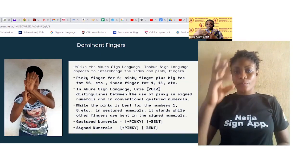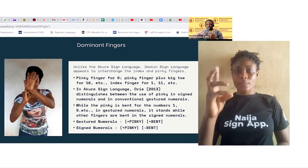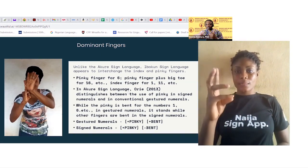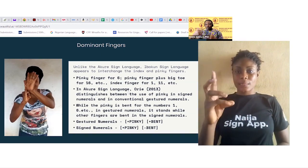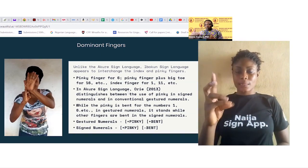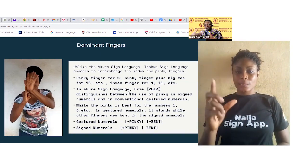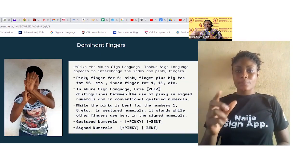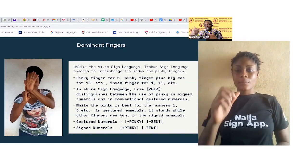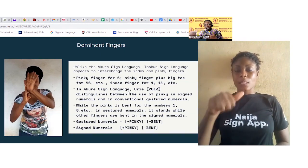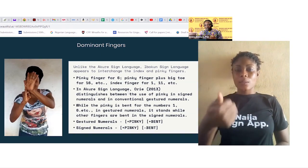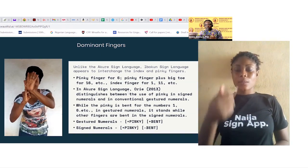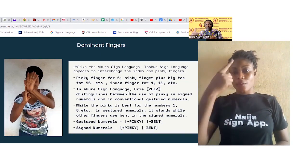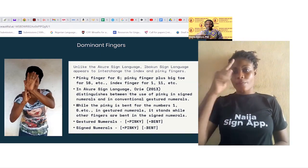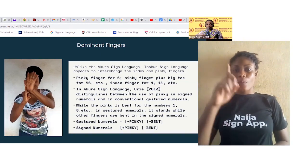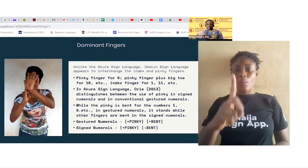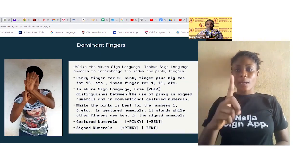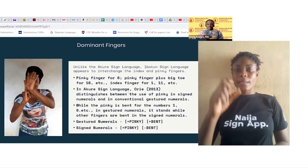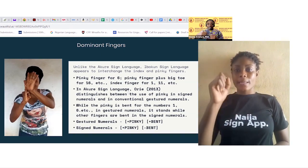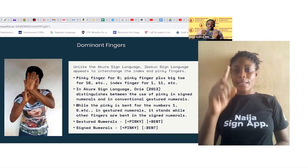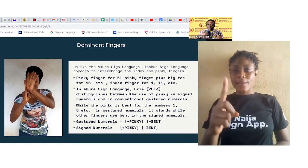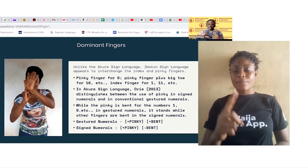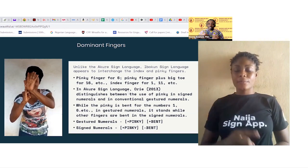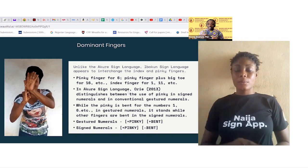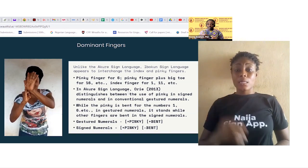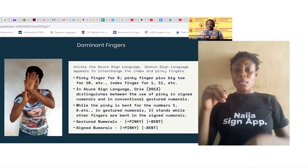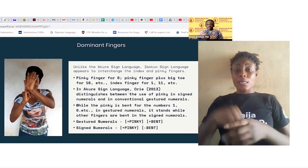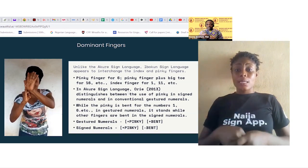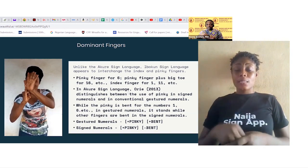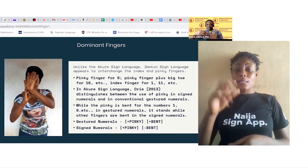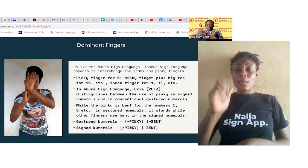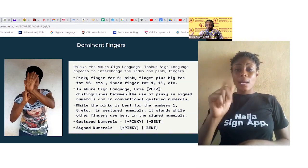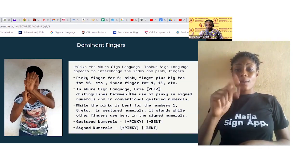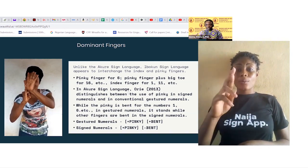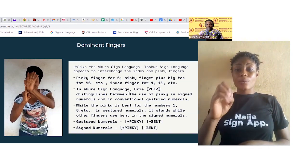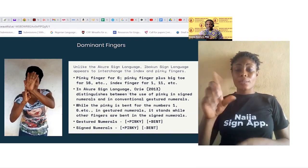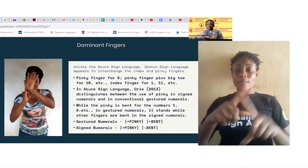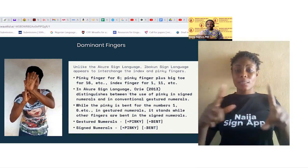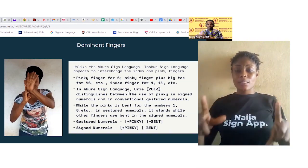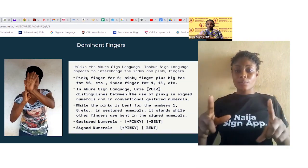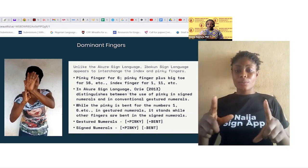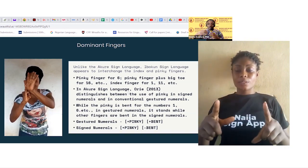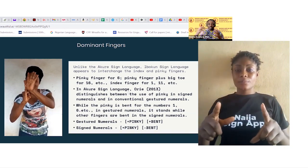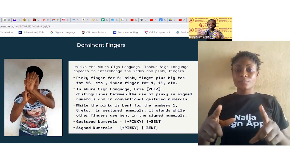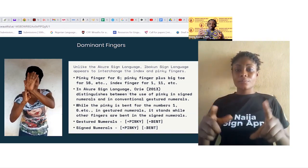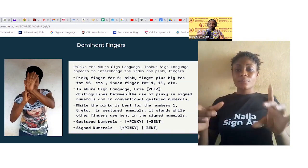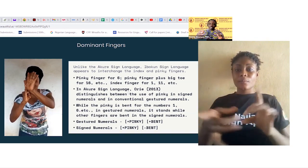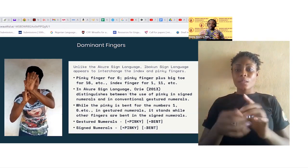finger for 1, 11. In Akure Sign Language according to Orie, so Orie distinguishes